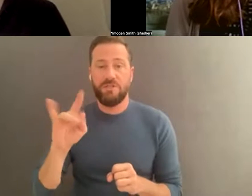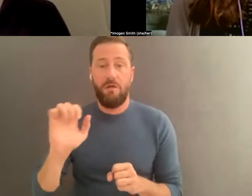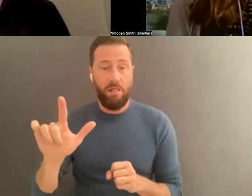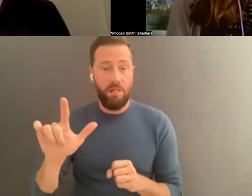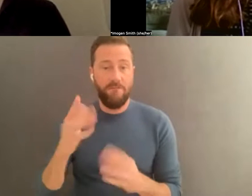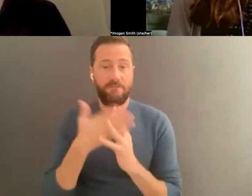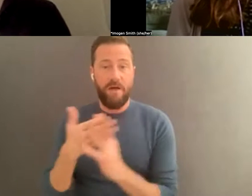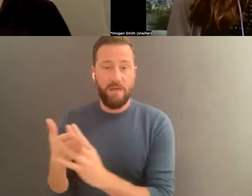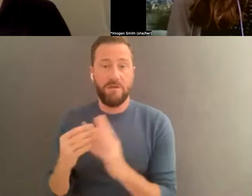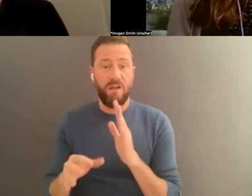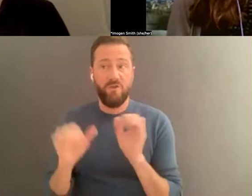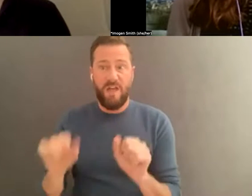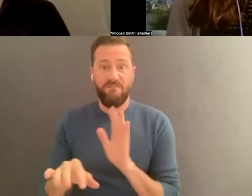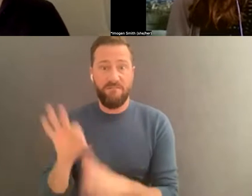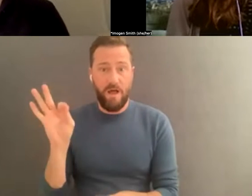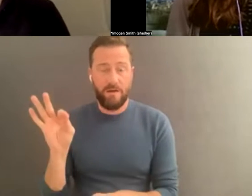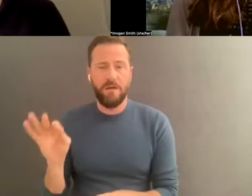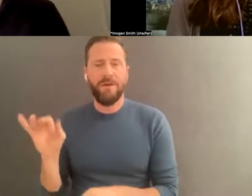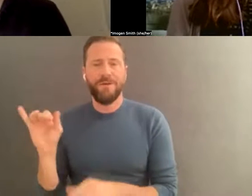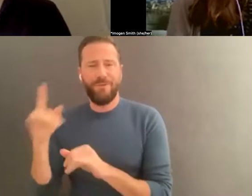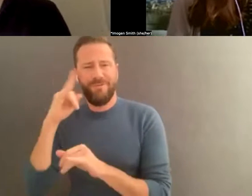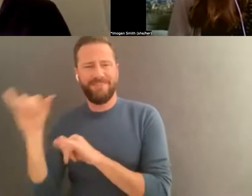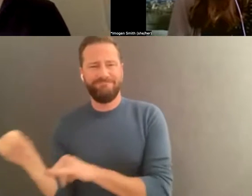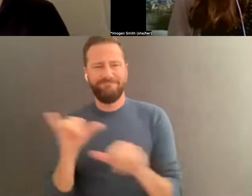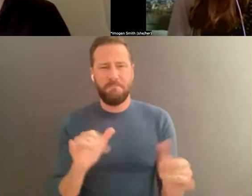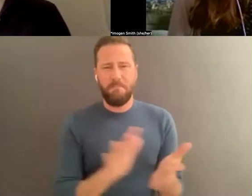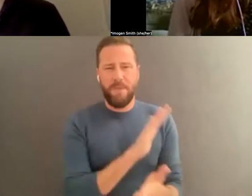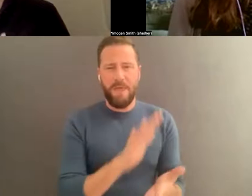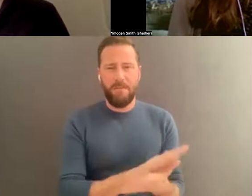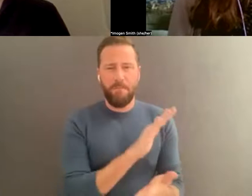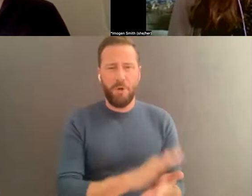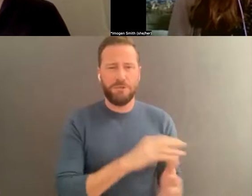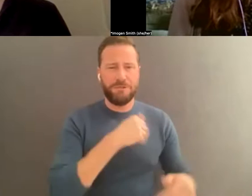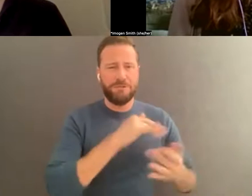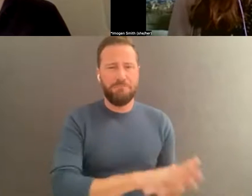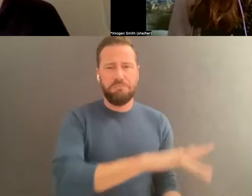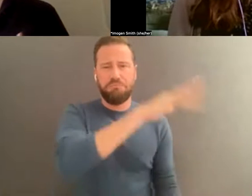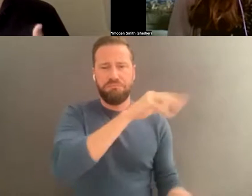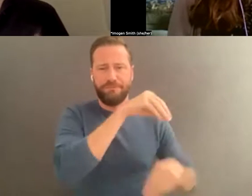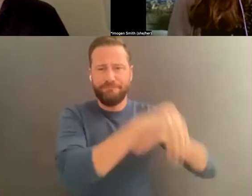organize all those papers that are sitting around in boxes, you also want to make sure that you have a good records management system